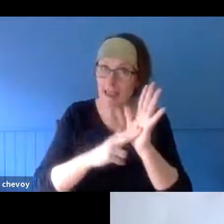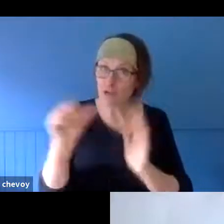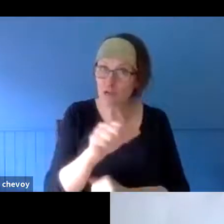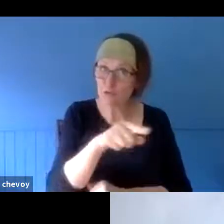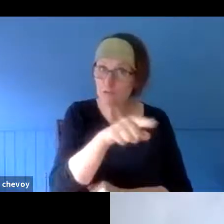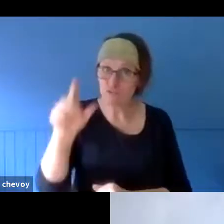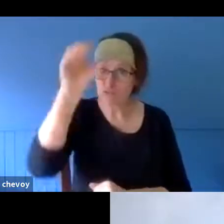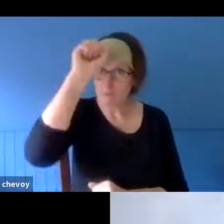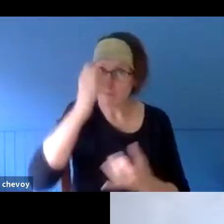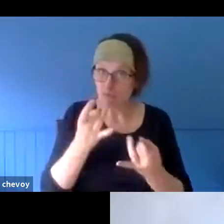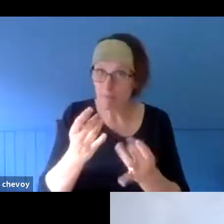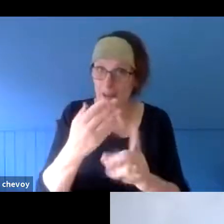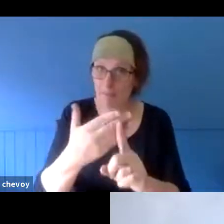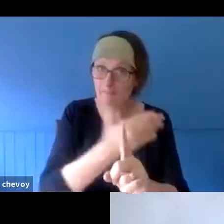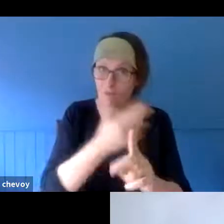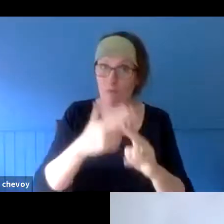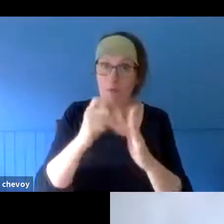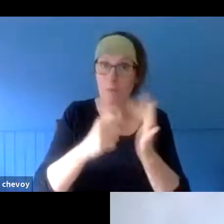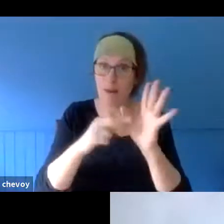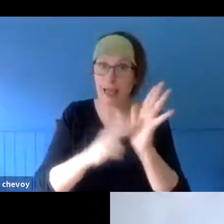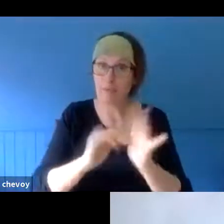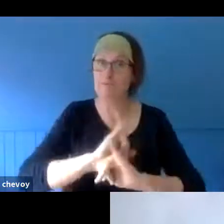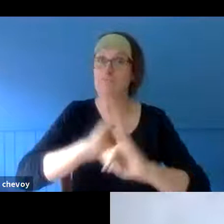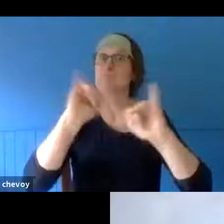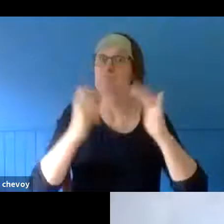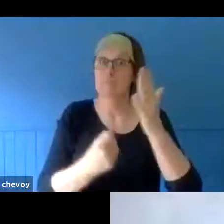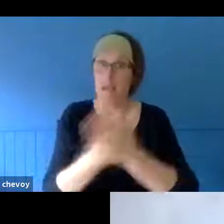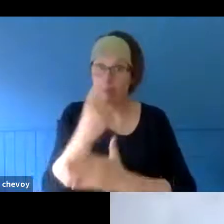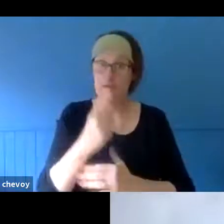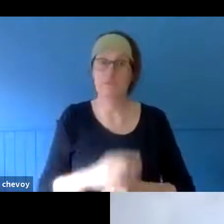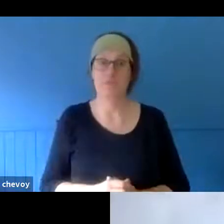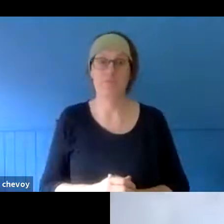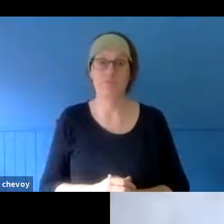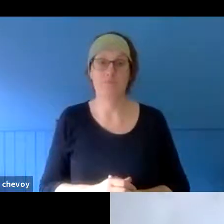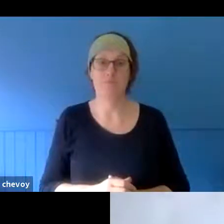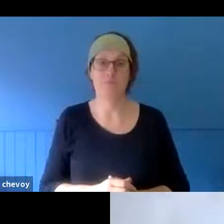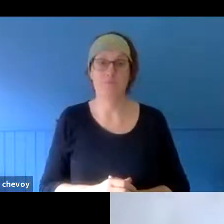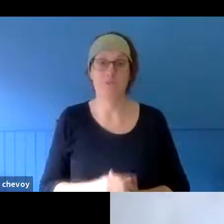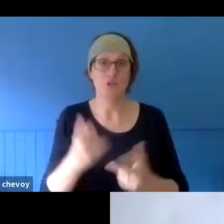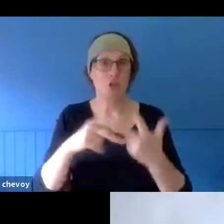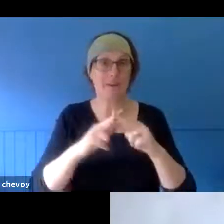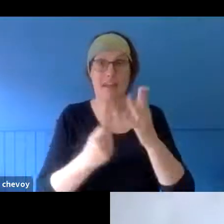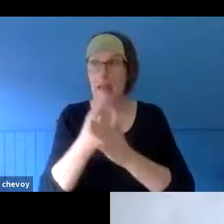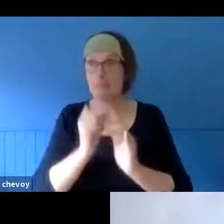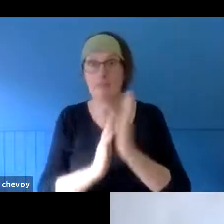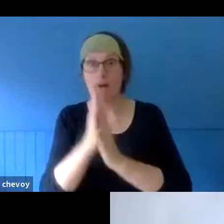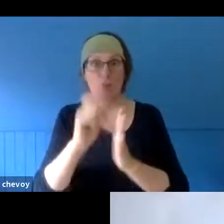And prepare for - if they're going to be confronted with a fire - to know exactly what to do. Our plan was to go to the beach for about